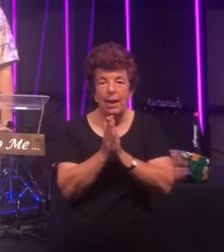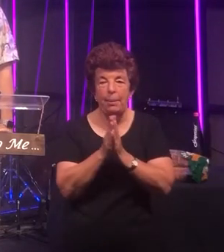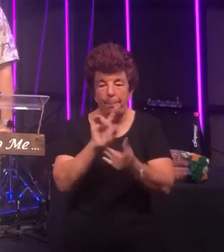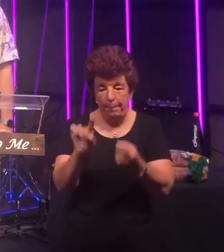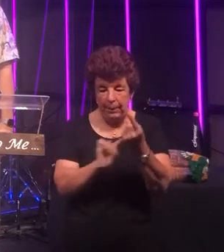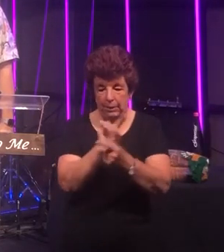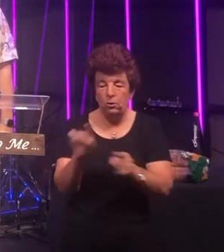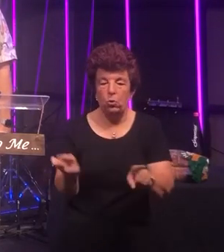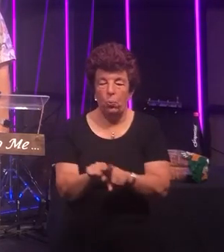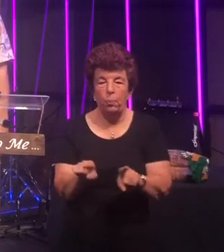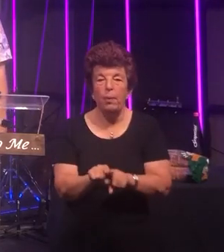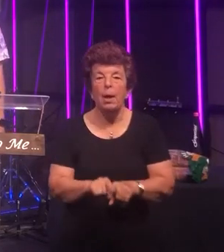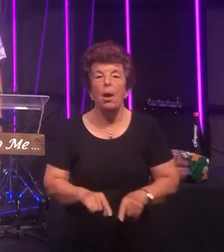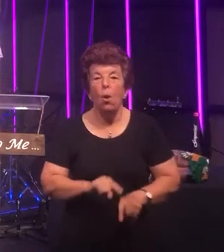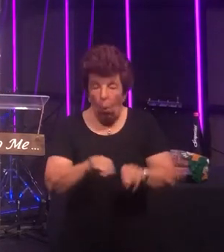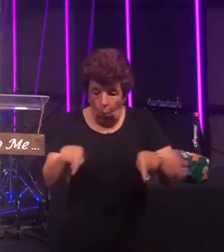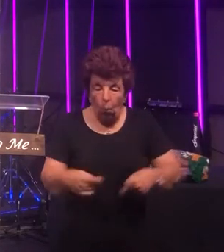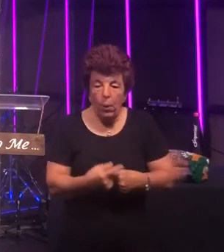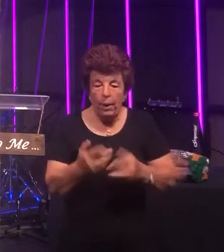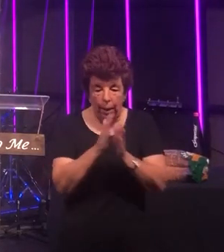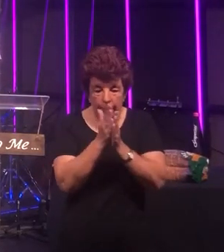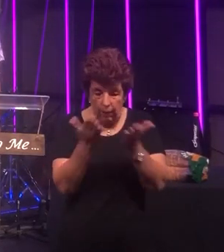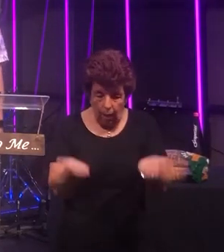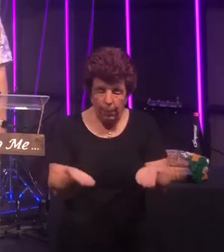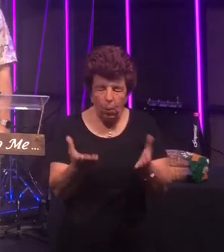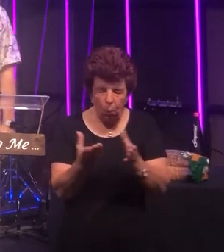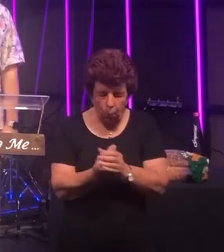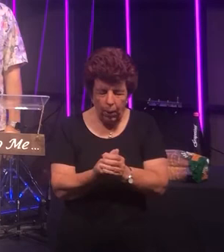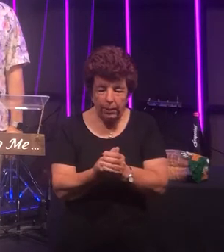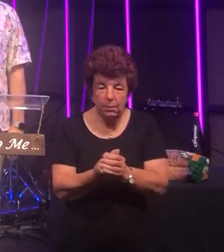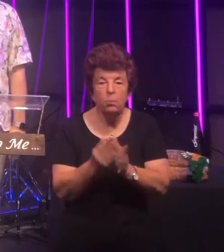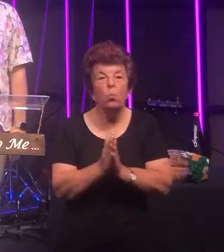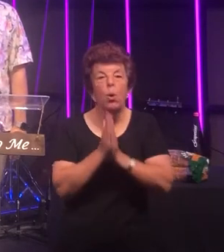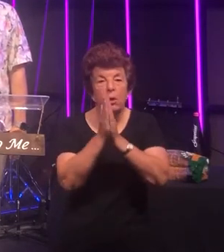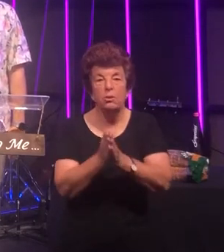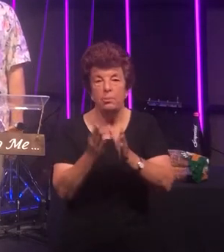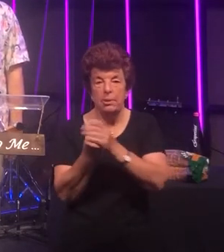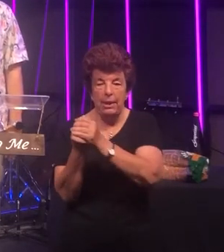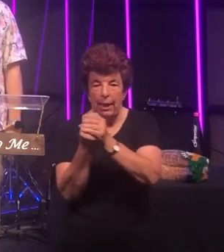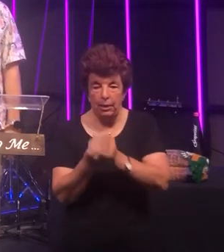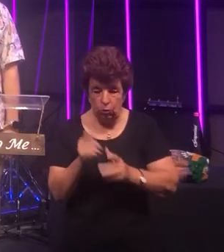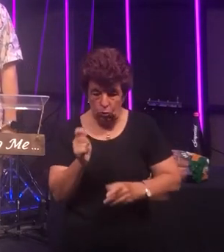we're going to open our service with some worship together in a moment but